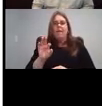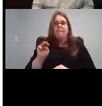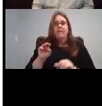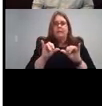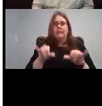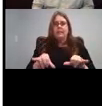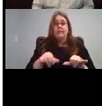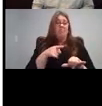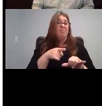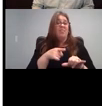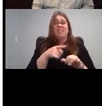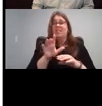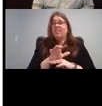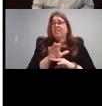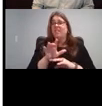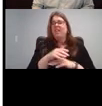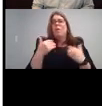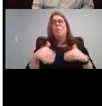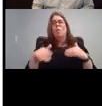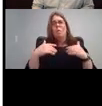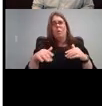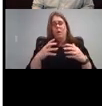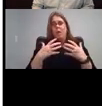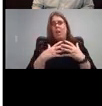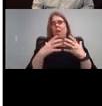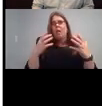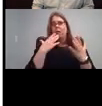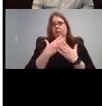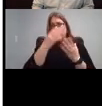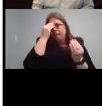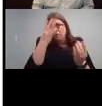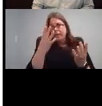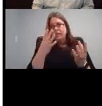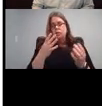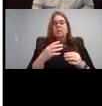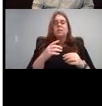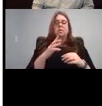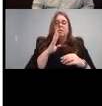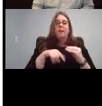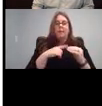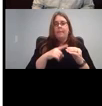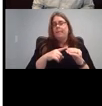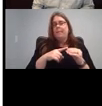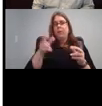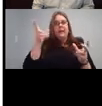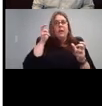informative called hearing loss in the classroom. I'm not going